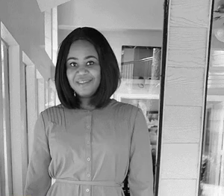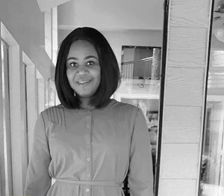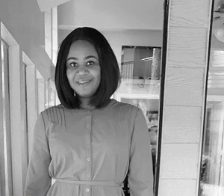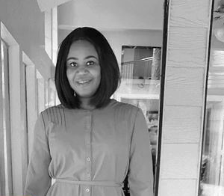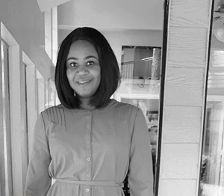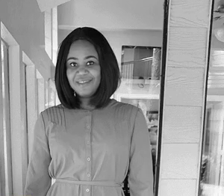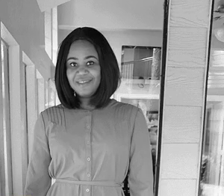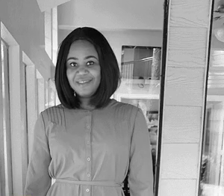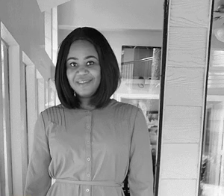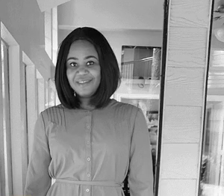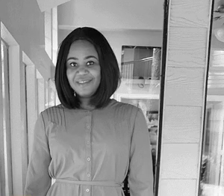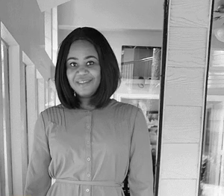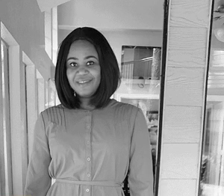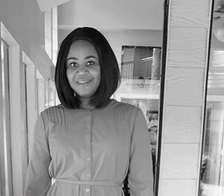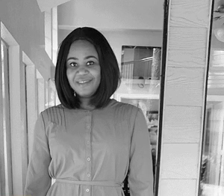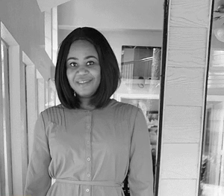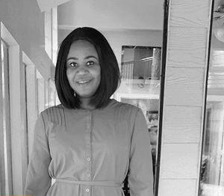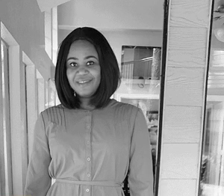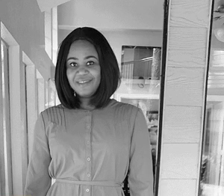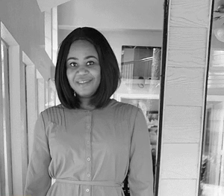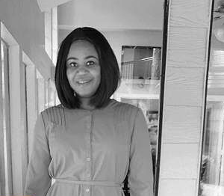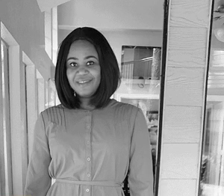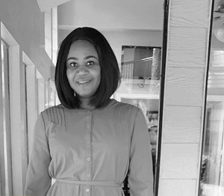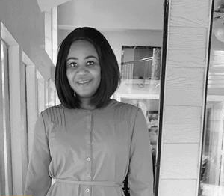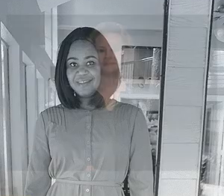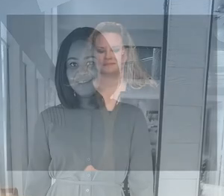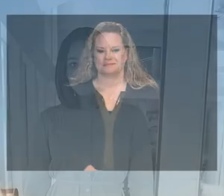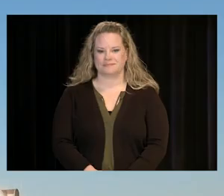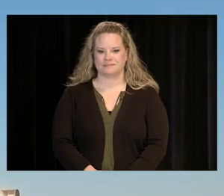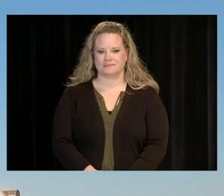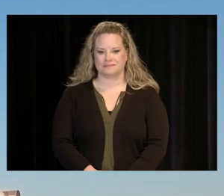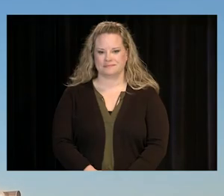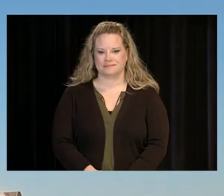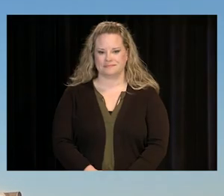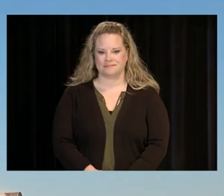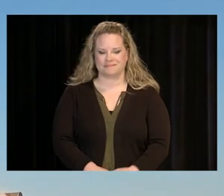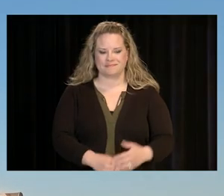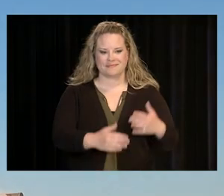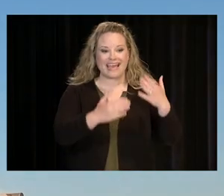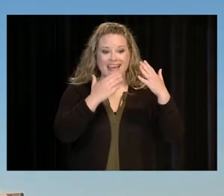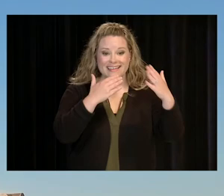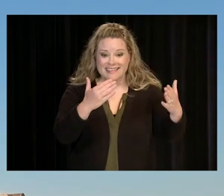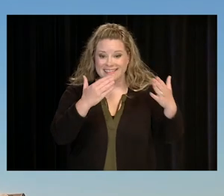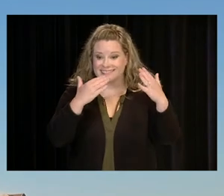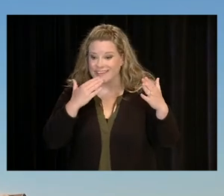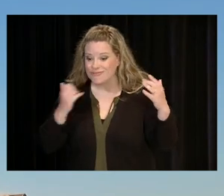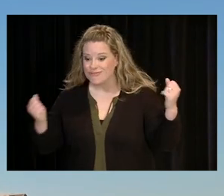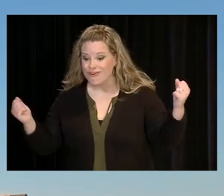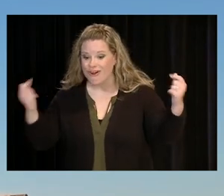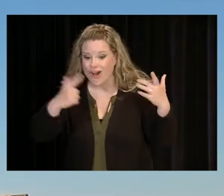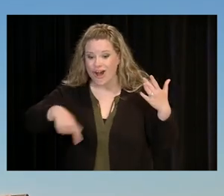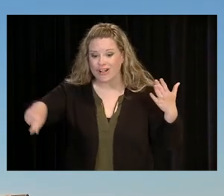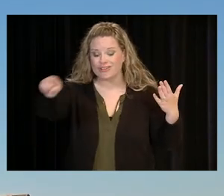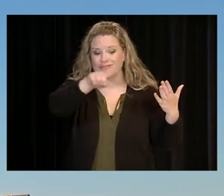[MARK CUBAN:] THANK YOU TO ALL OF YOU FOR HAVING ME AS YOUR COMMENCEMENT SPEAKER.